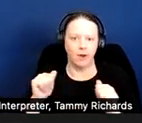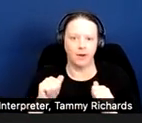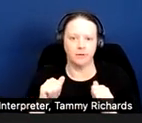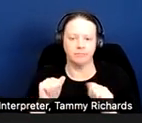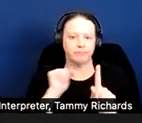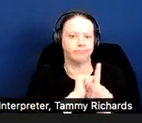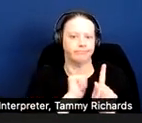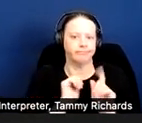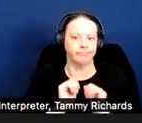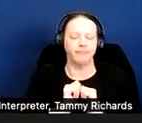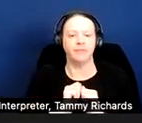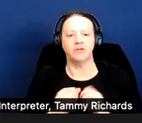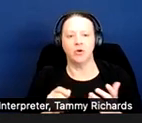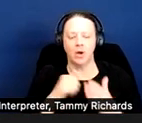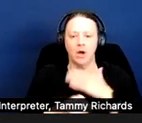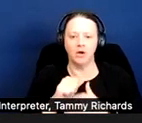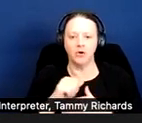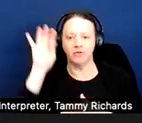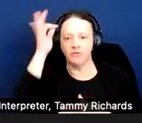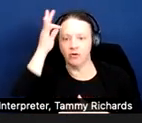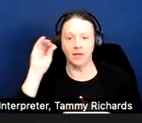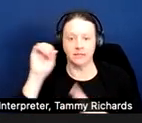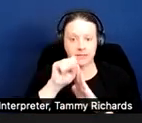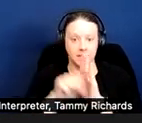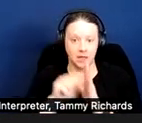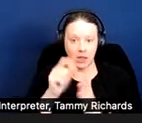So under both federal and state law, people with disabilities have the right to reside